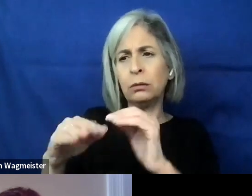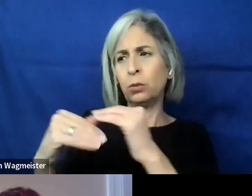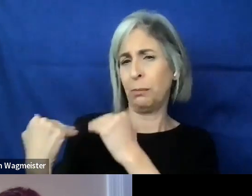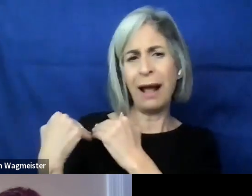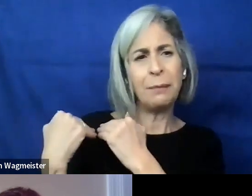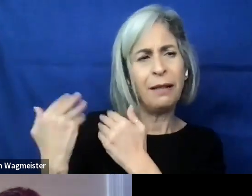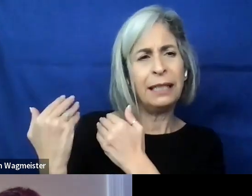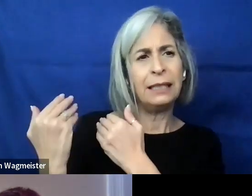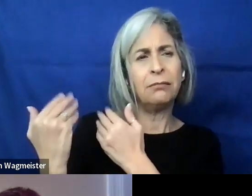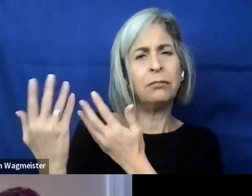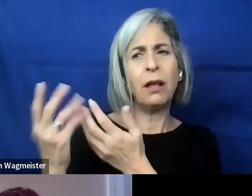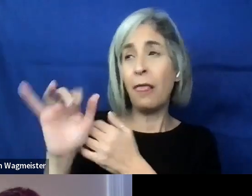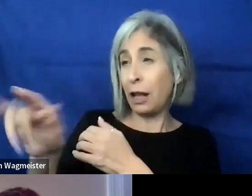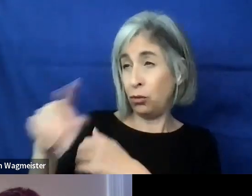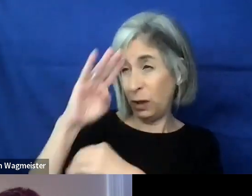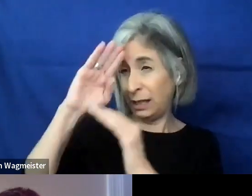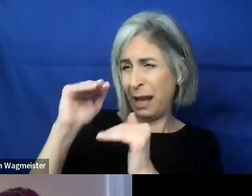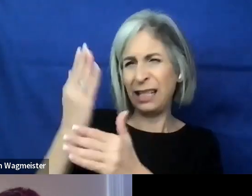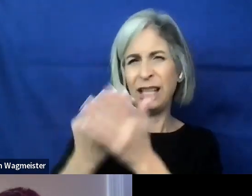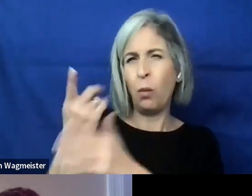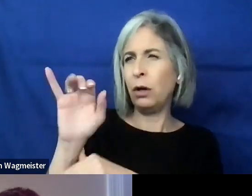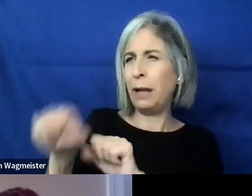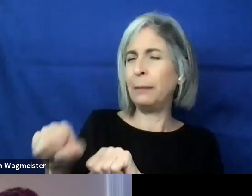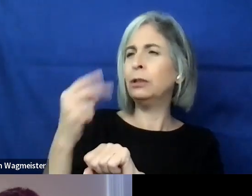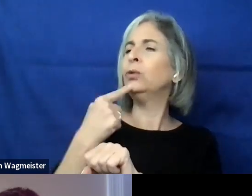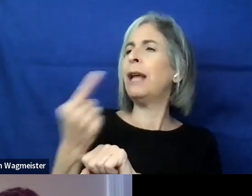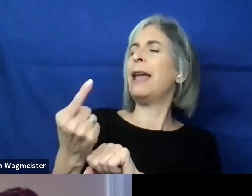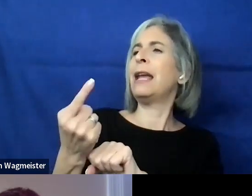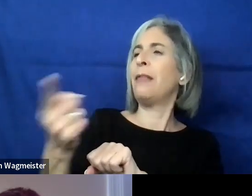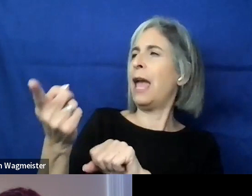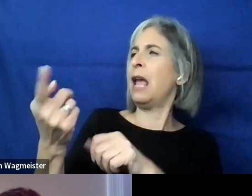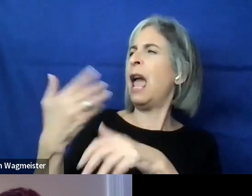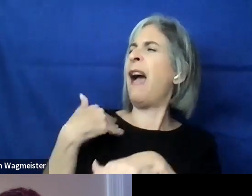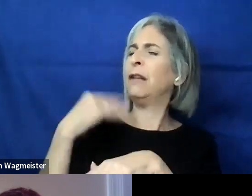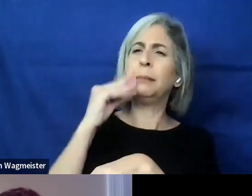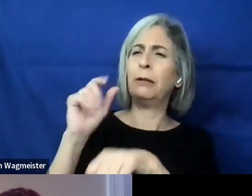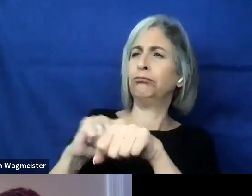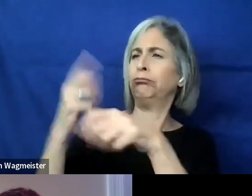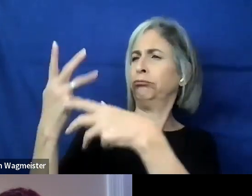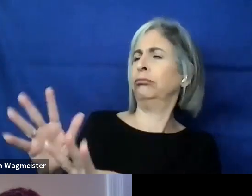do you think you would expect someone to be able to say they had performed or participated